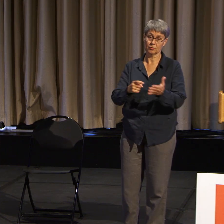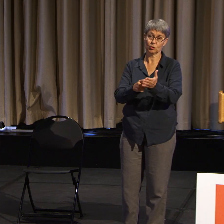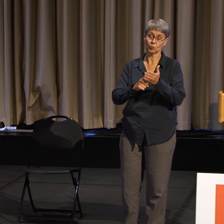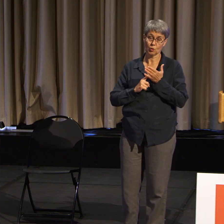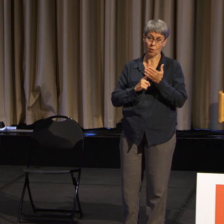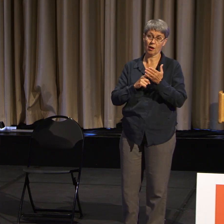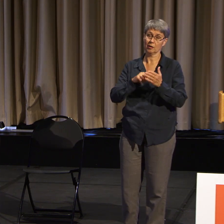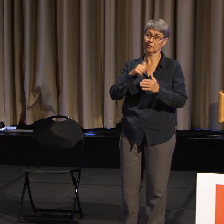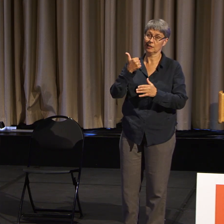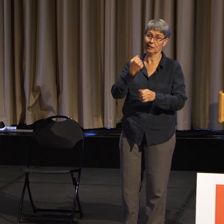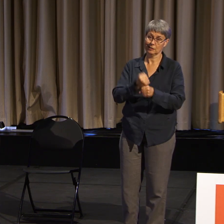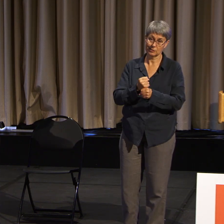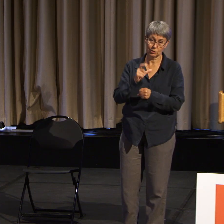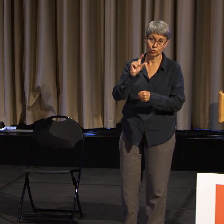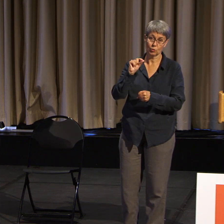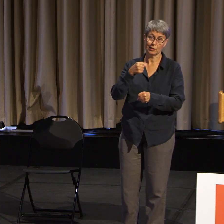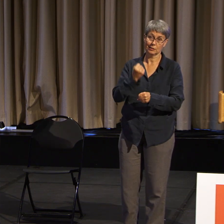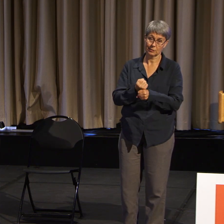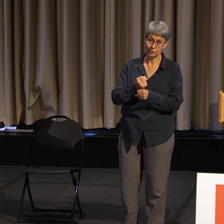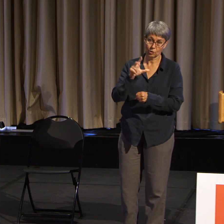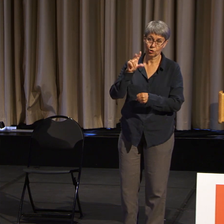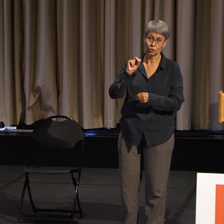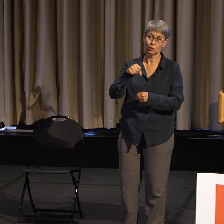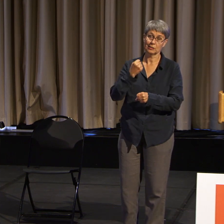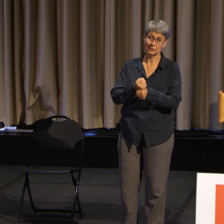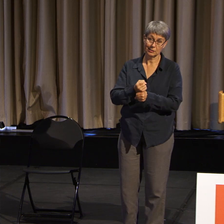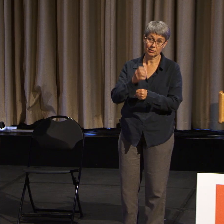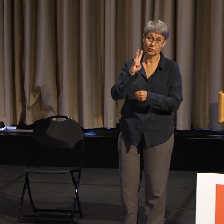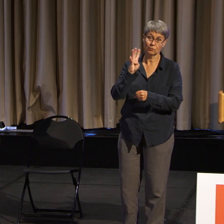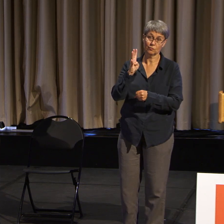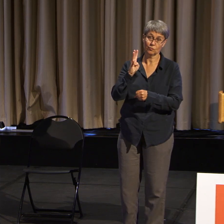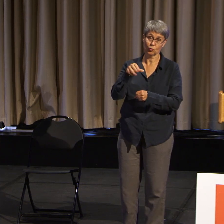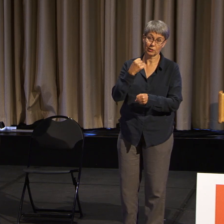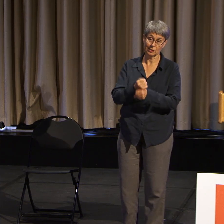Look how long it took for the black community to get our civil rights.